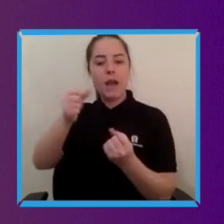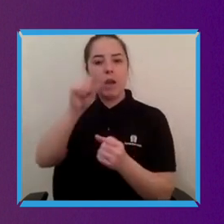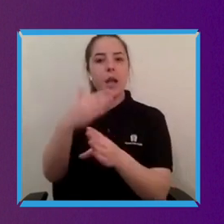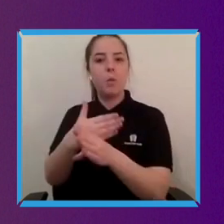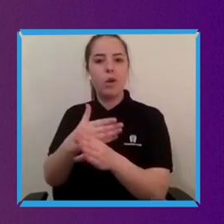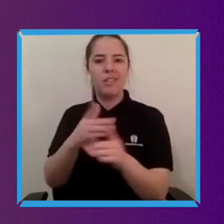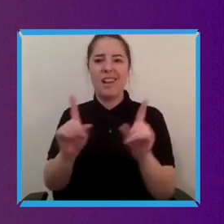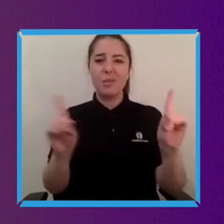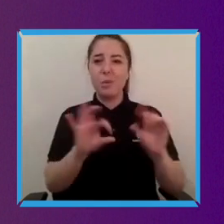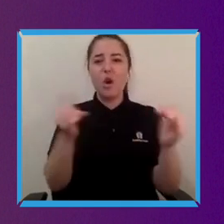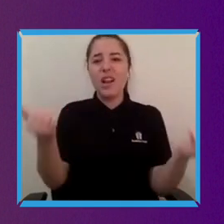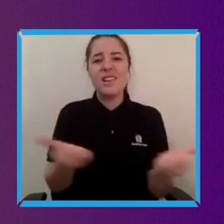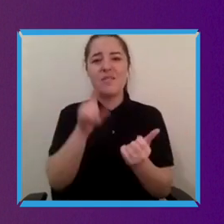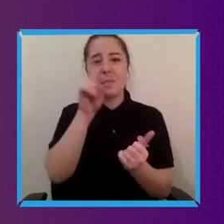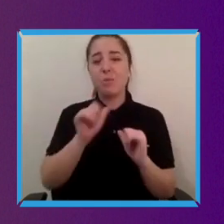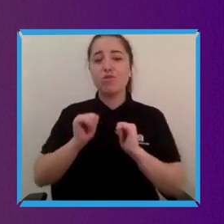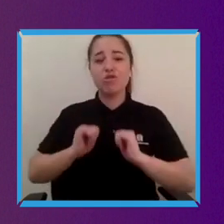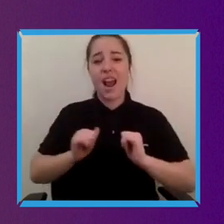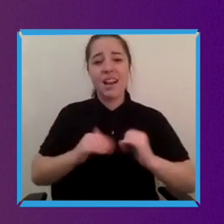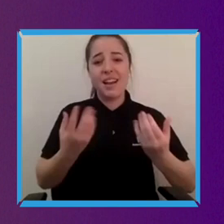Yeah I think that's brilliant there's a challenge for all of us.